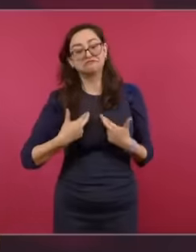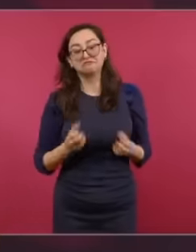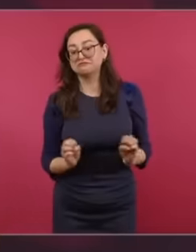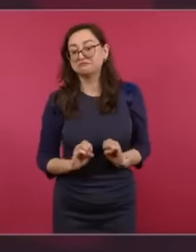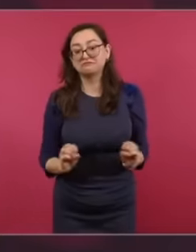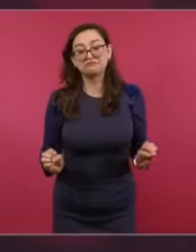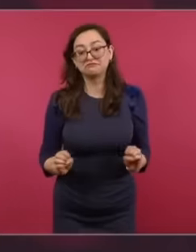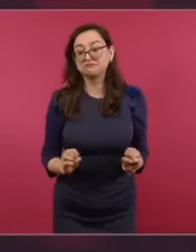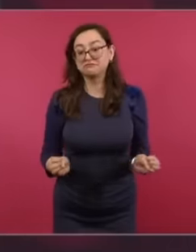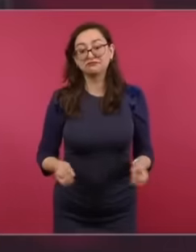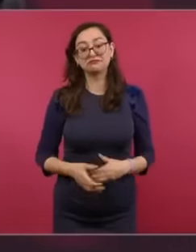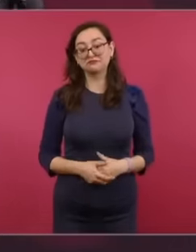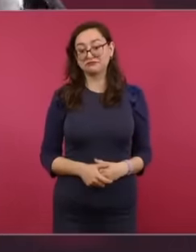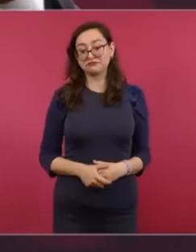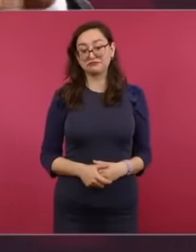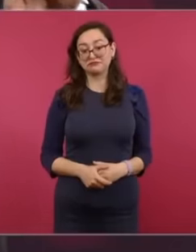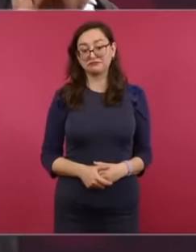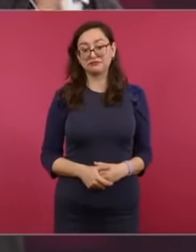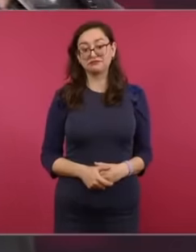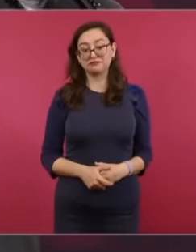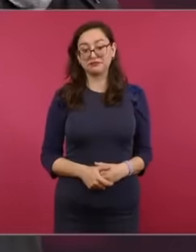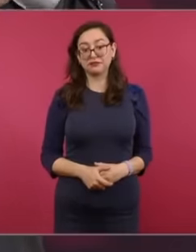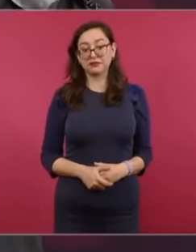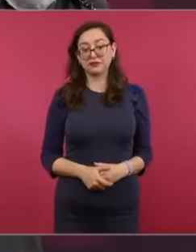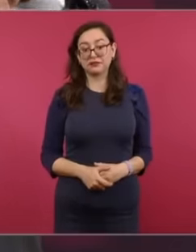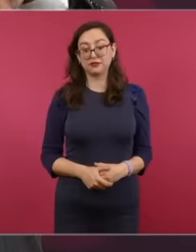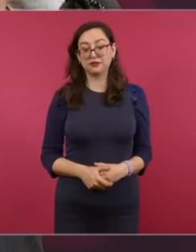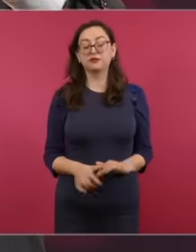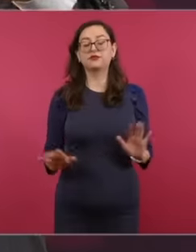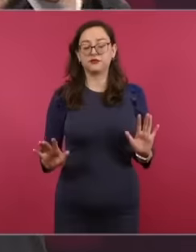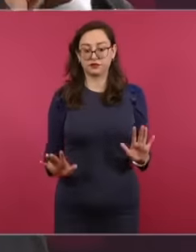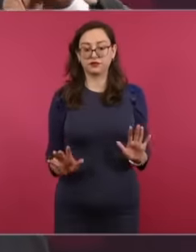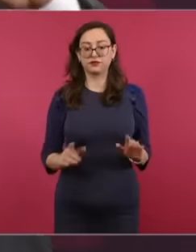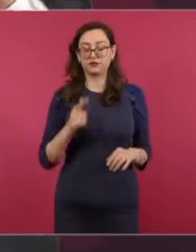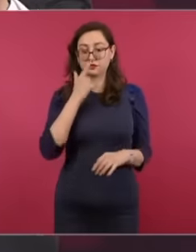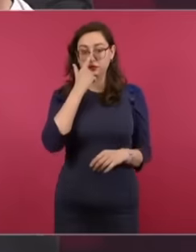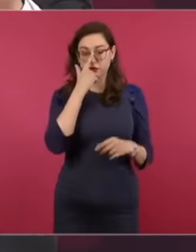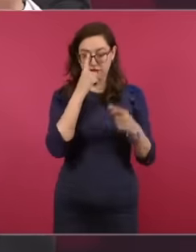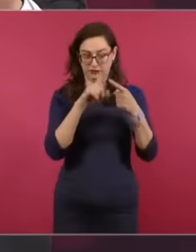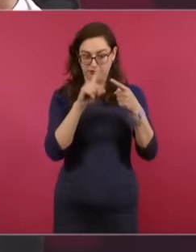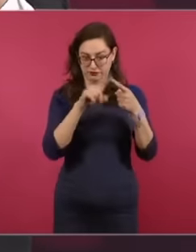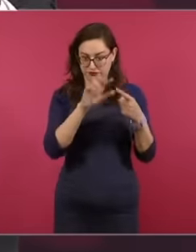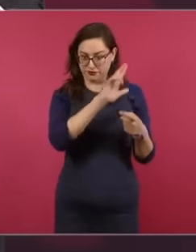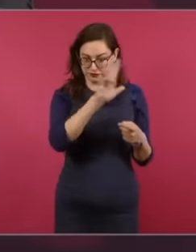response. That is one thing that I thank you for. Hey, what I was talking about about the wall and the other thing that is. the